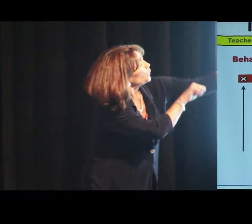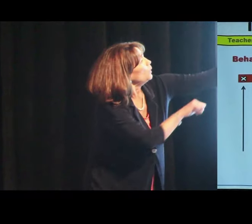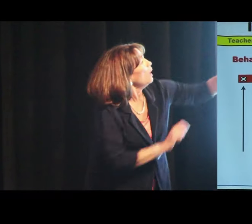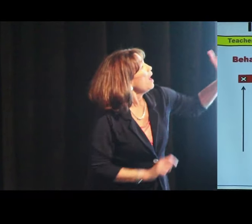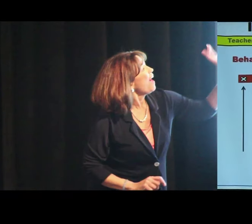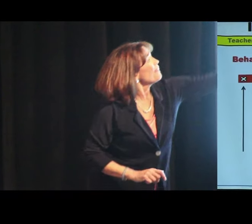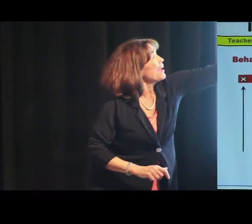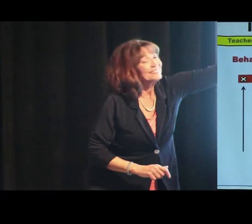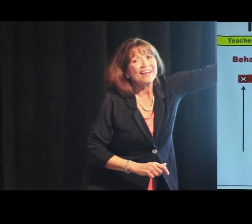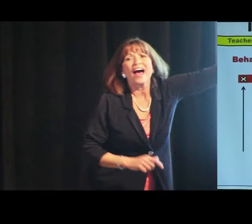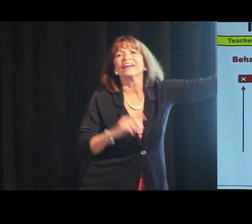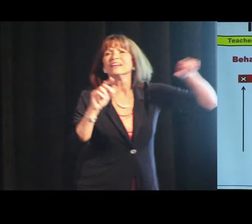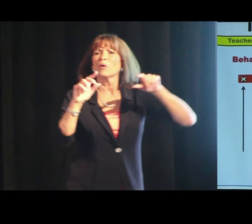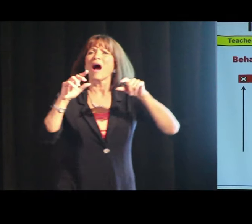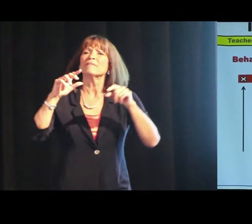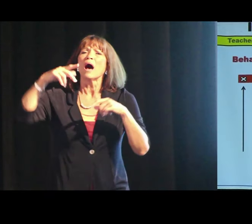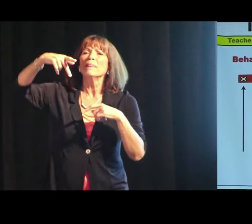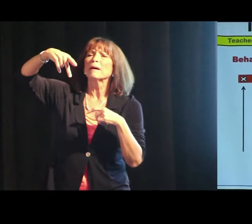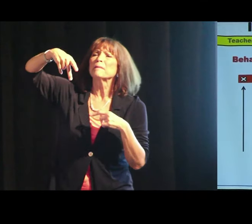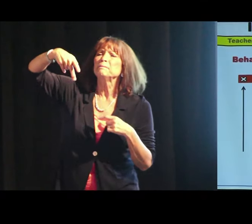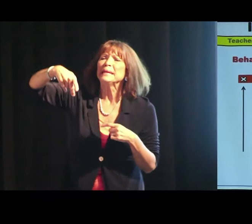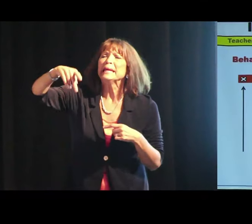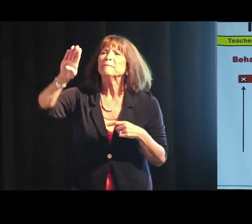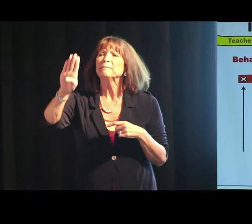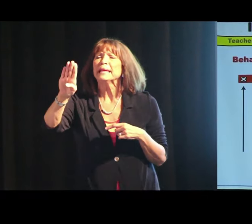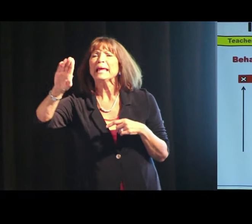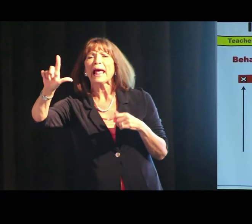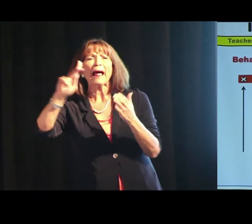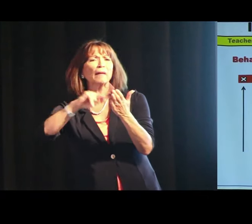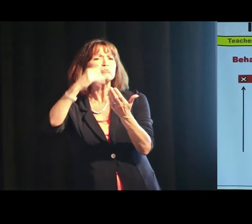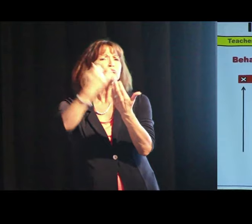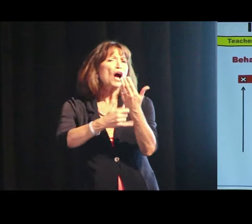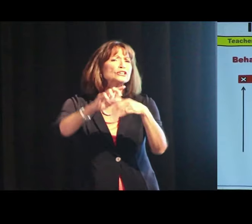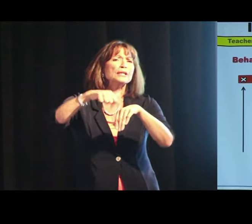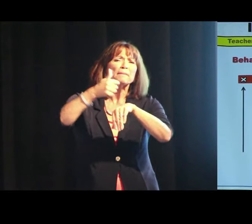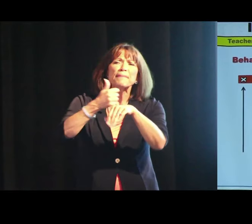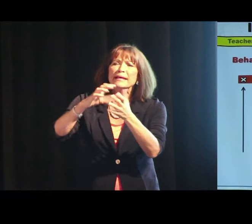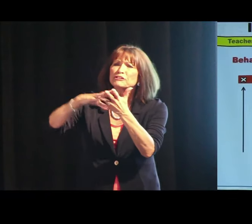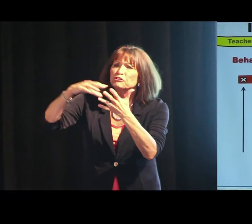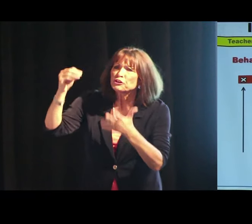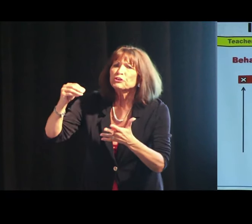Over to the other side, The P-B-L project-based learning.